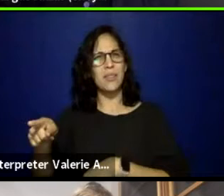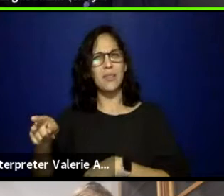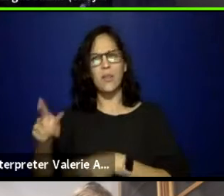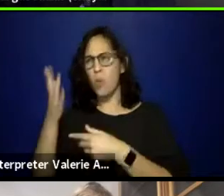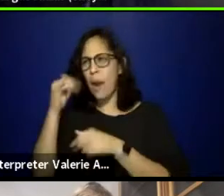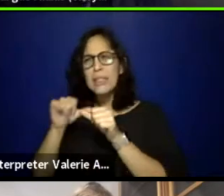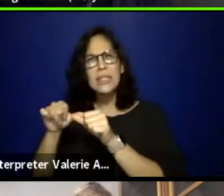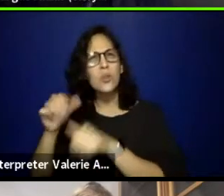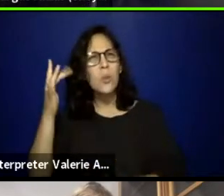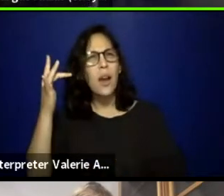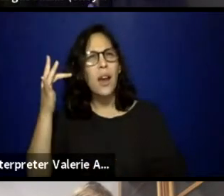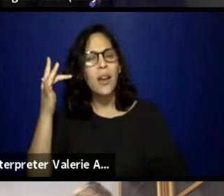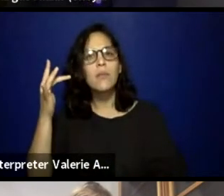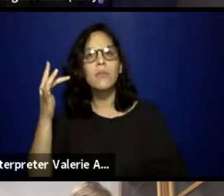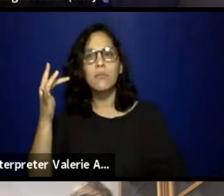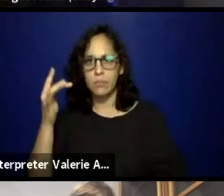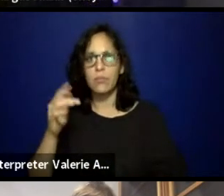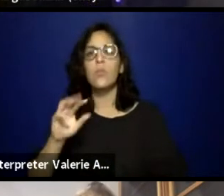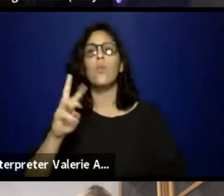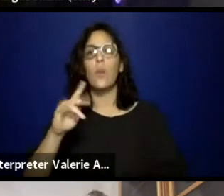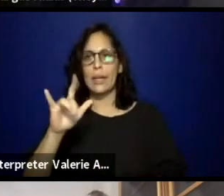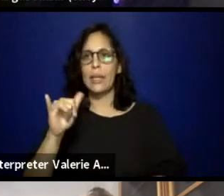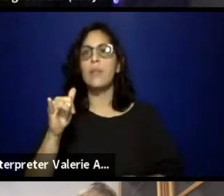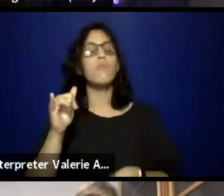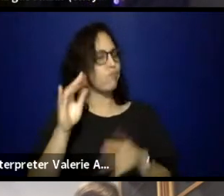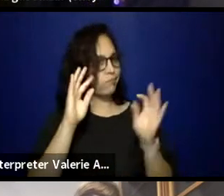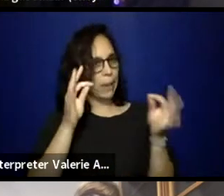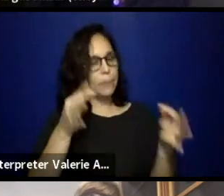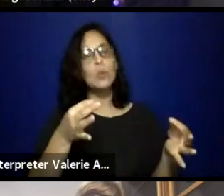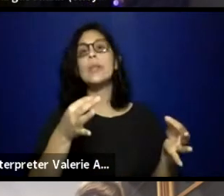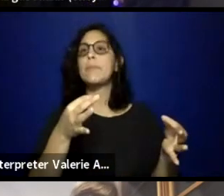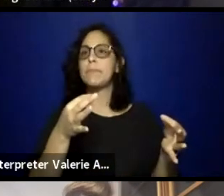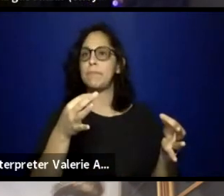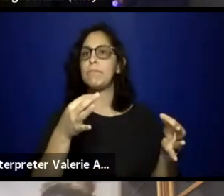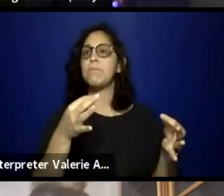Absolutely. It makes me think about another question, and CJ,